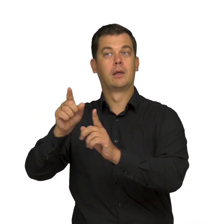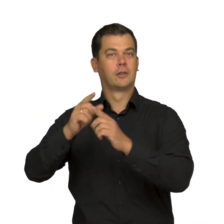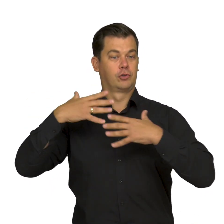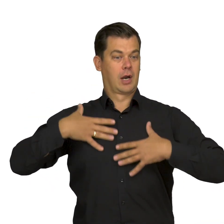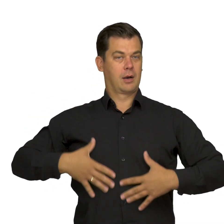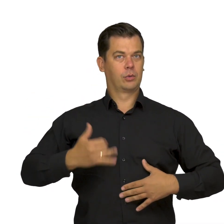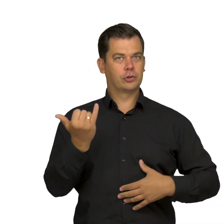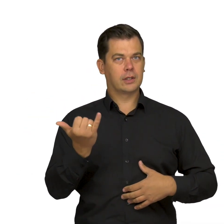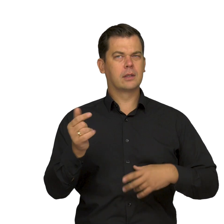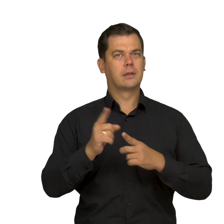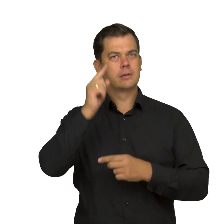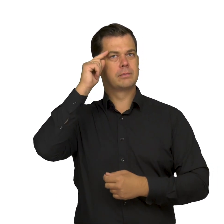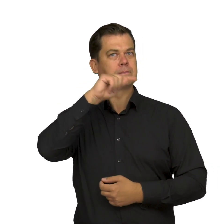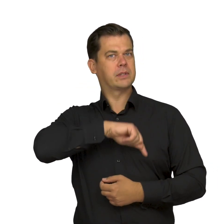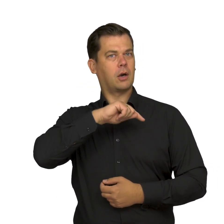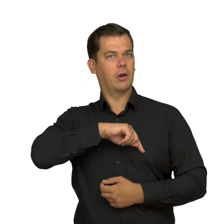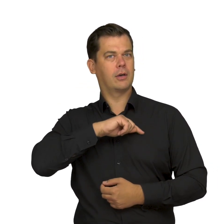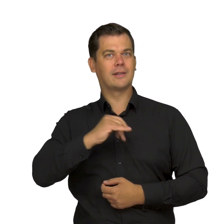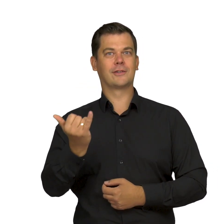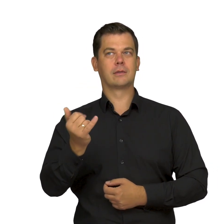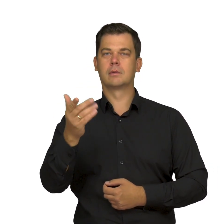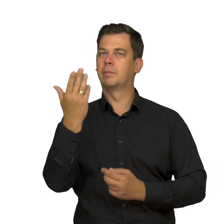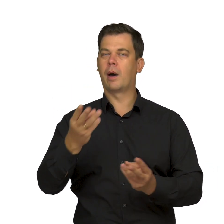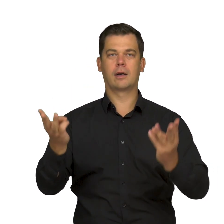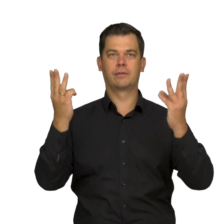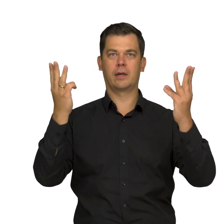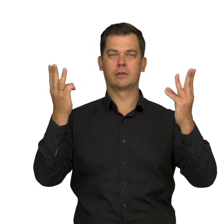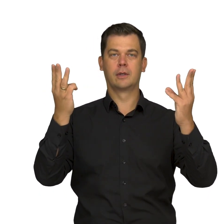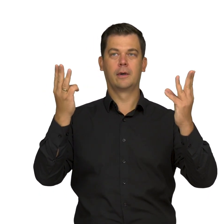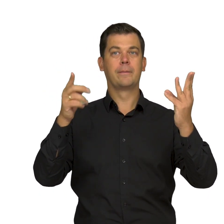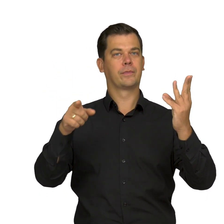and psychology of children, is very important for this style,